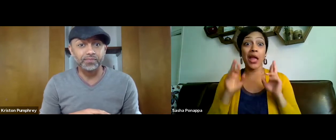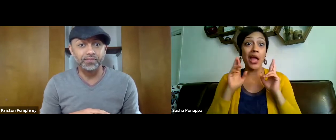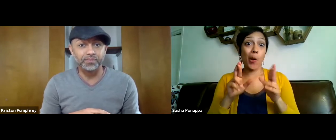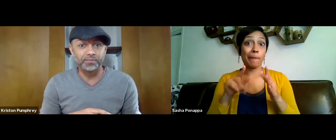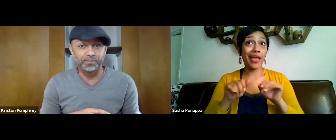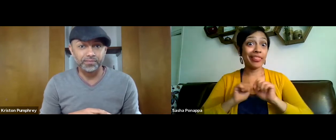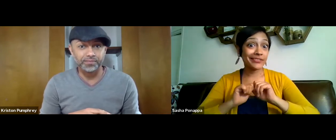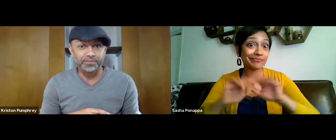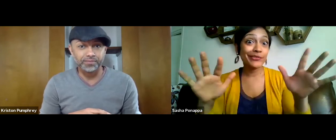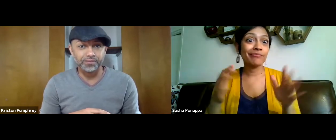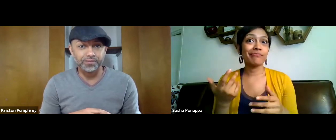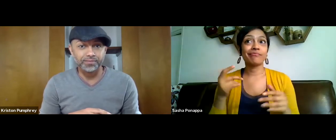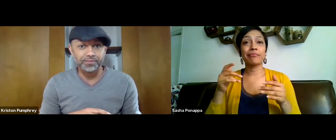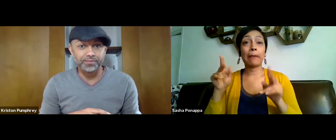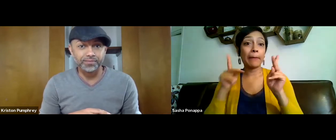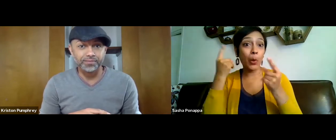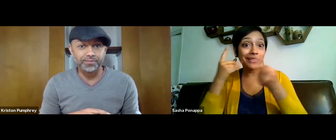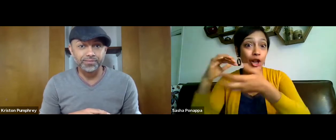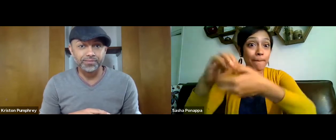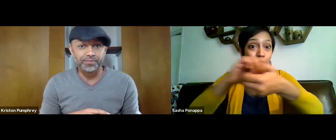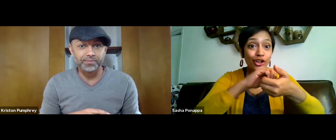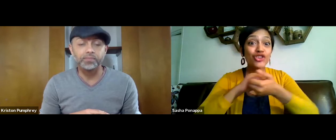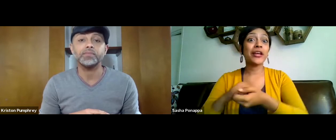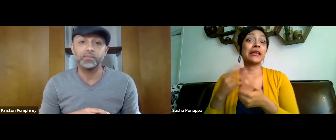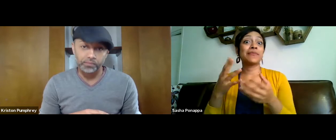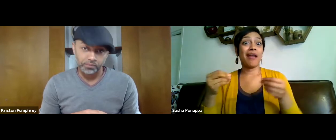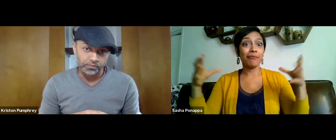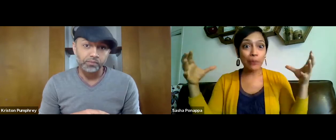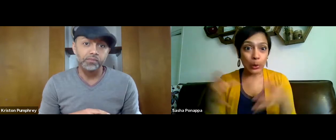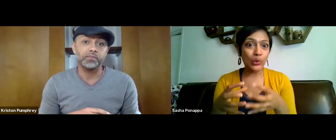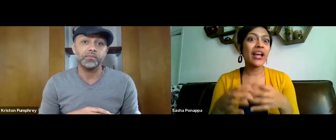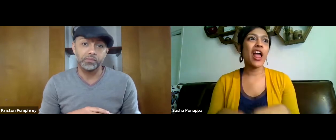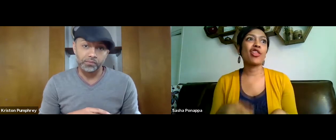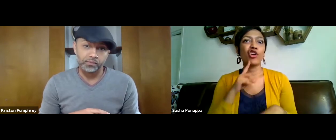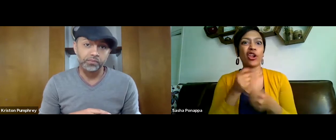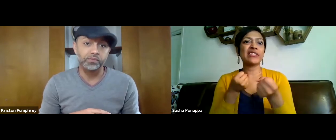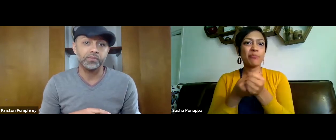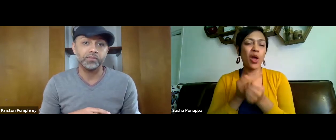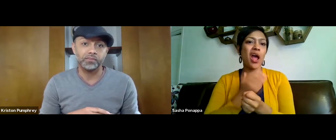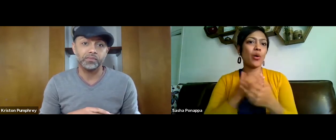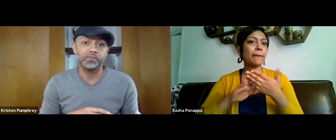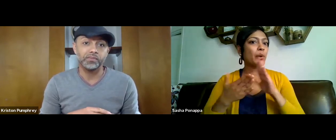to explain the grant and we just wanna encourage people